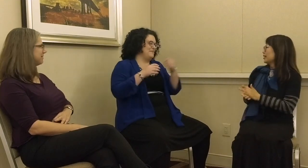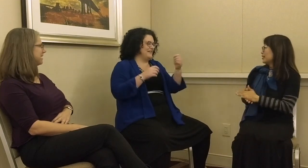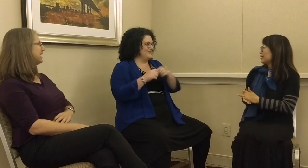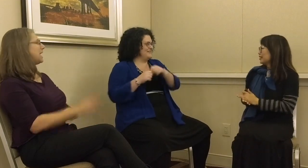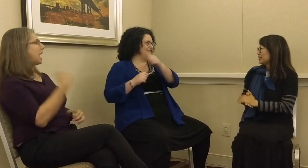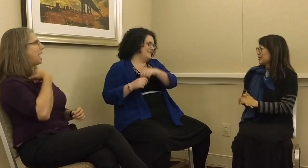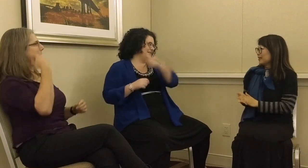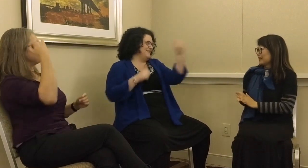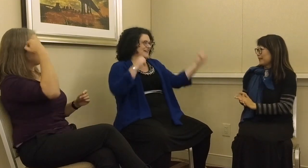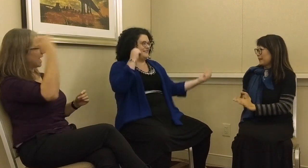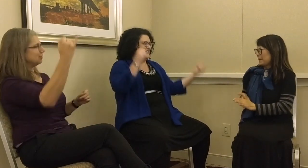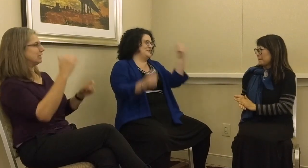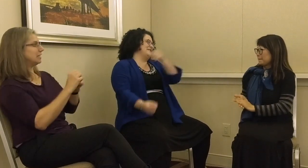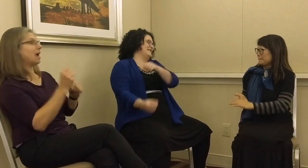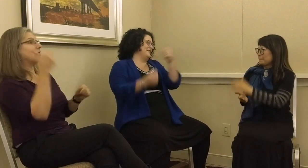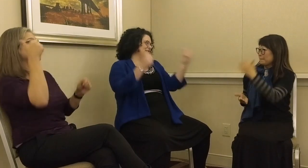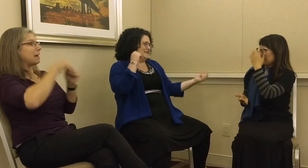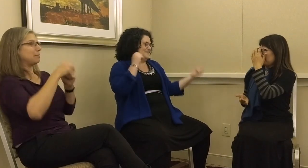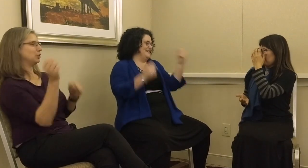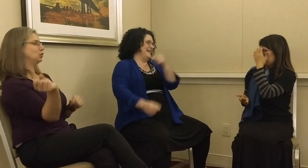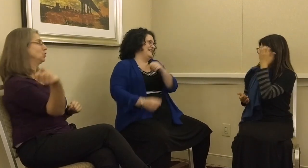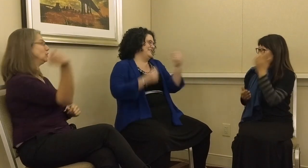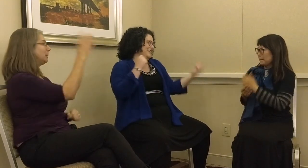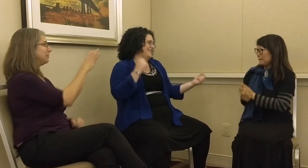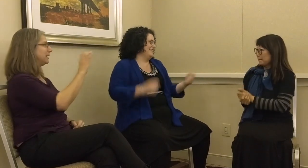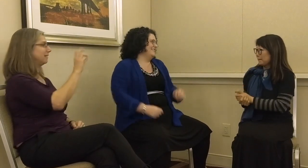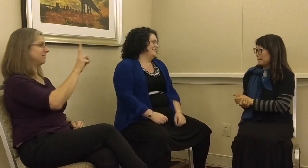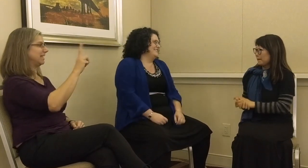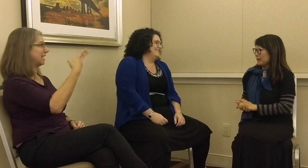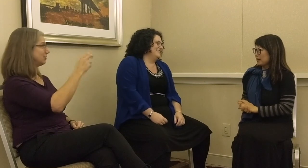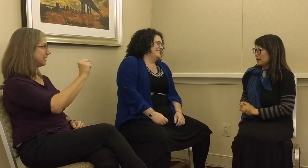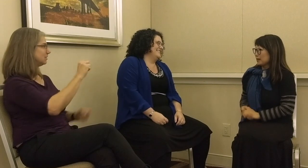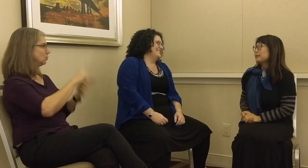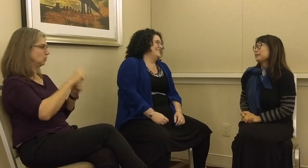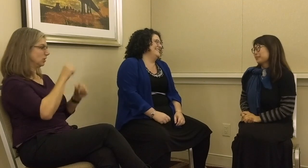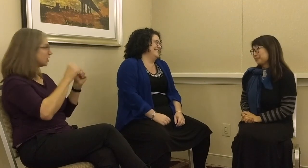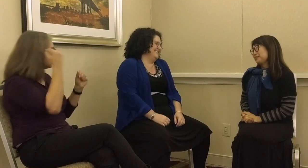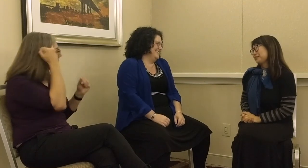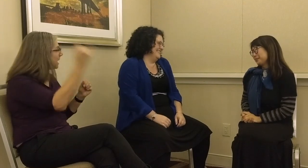mind, never mind.” G: Imagine shipping VHS to each other to communicate